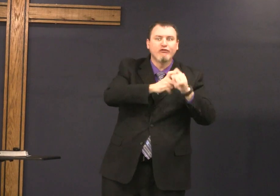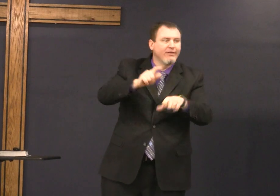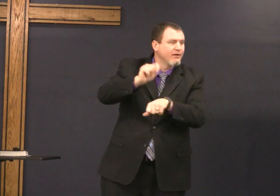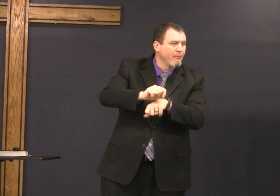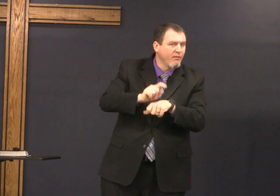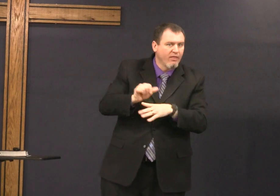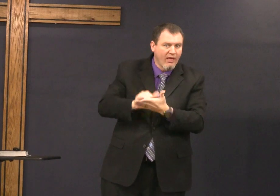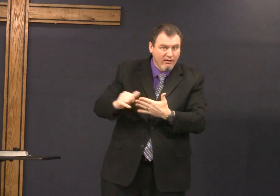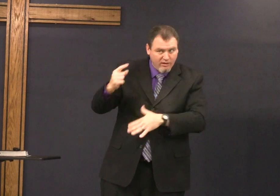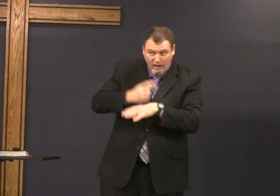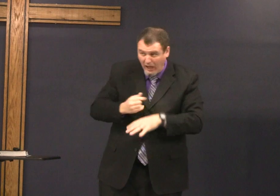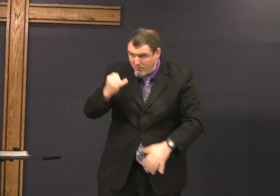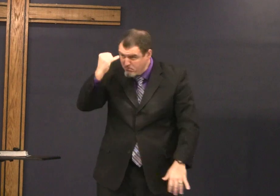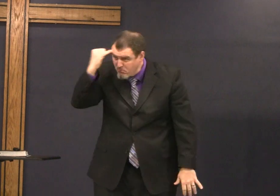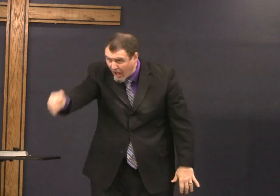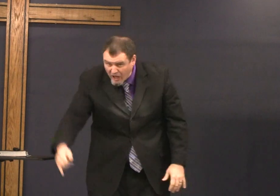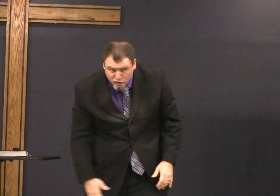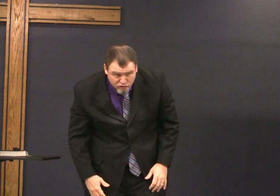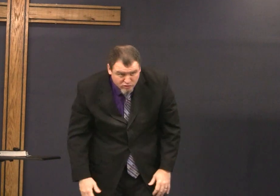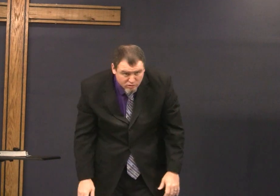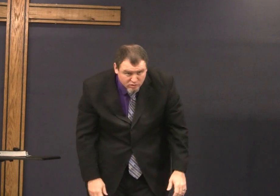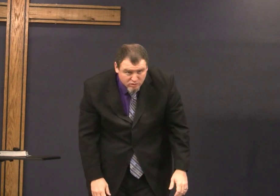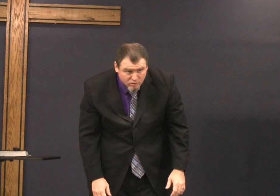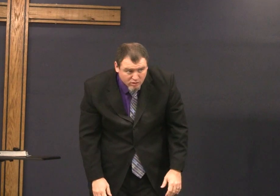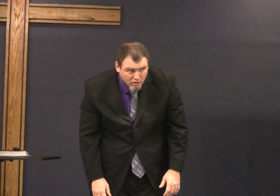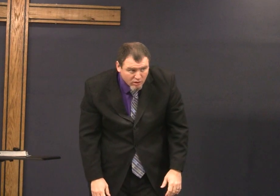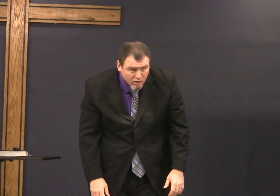running around running her mouth can you imagine